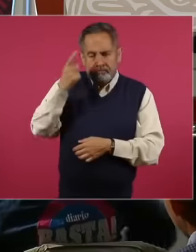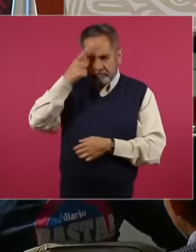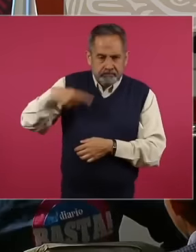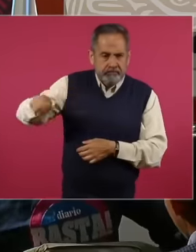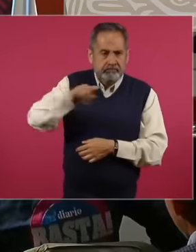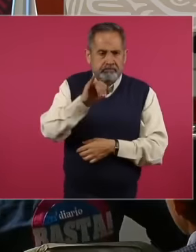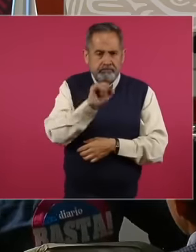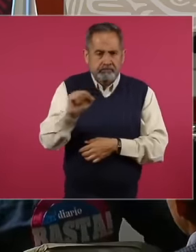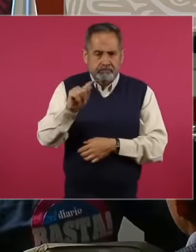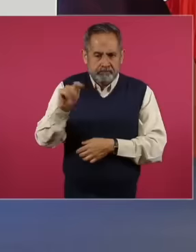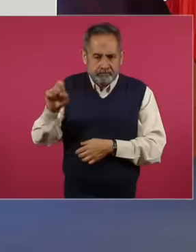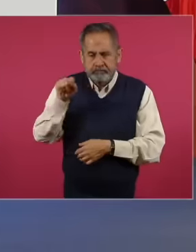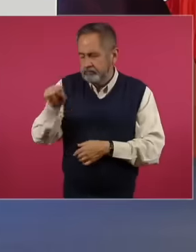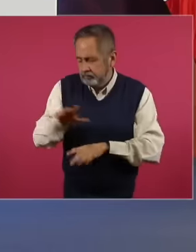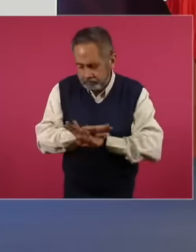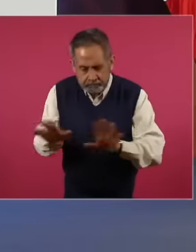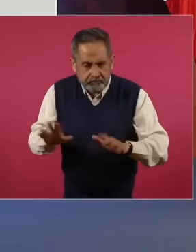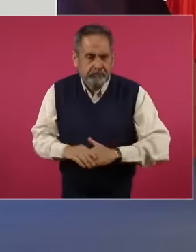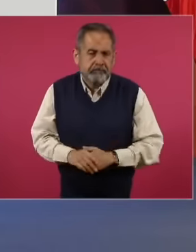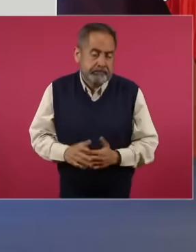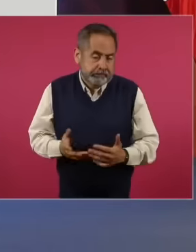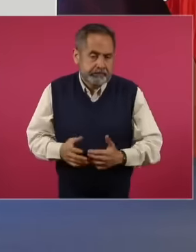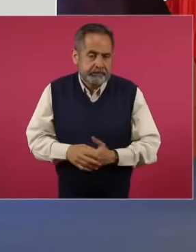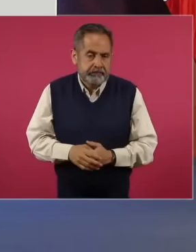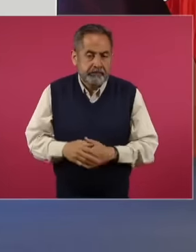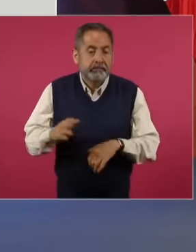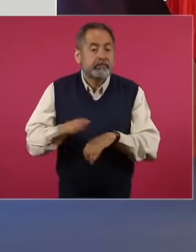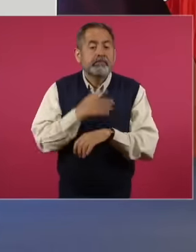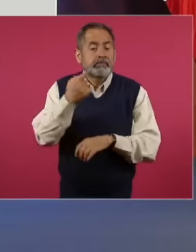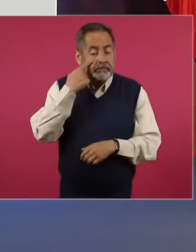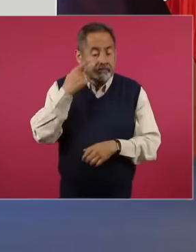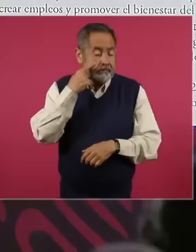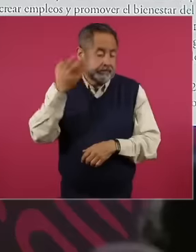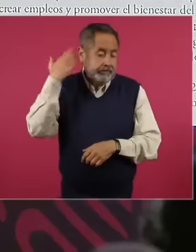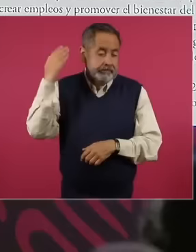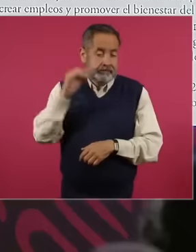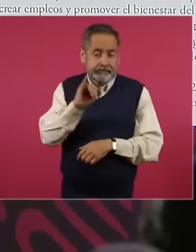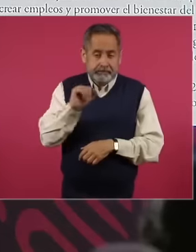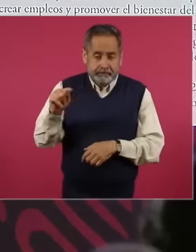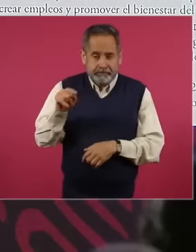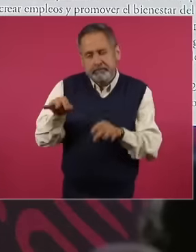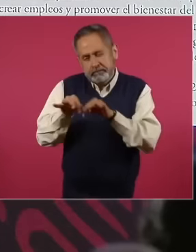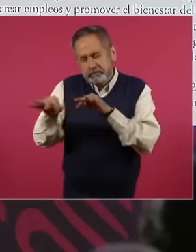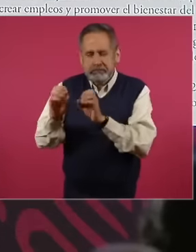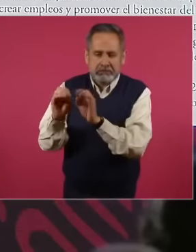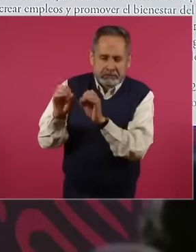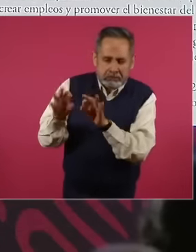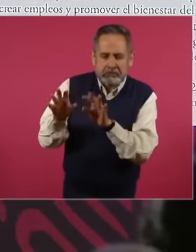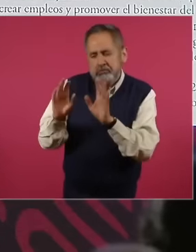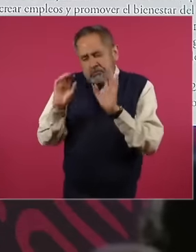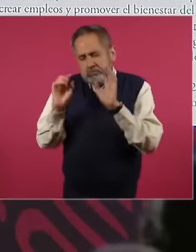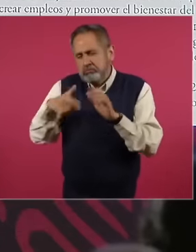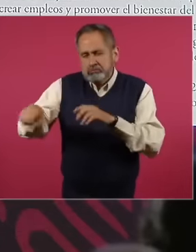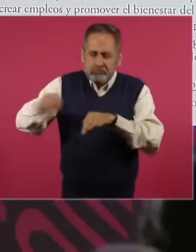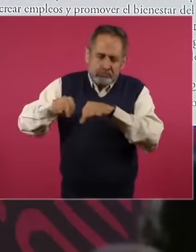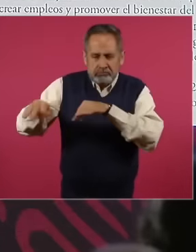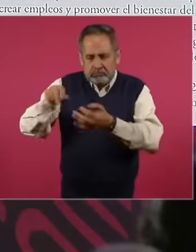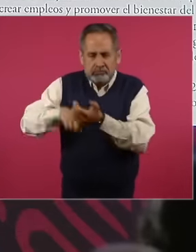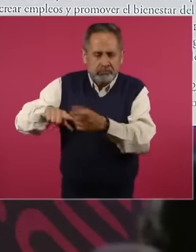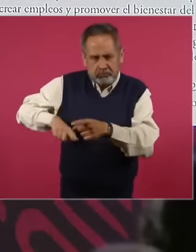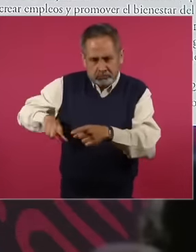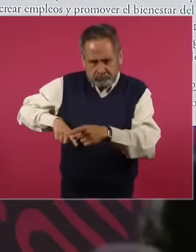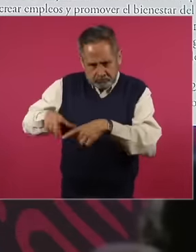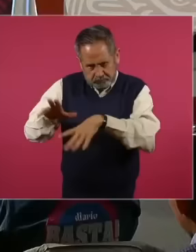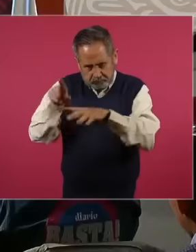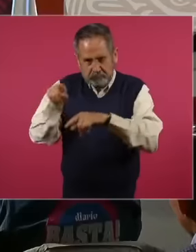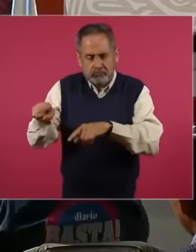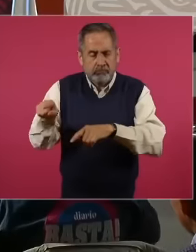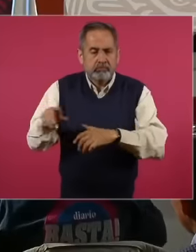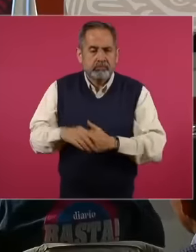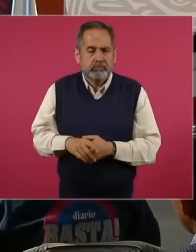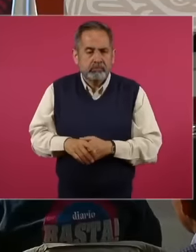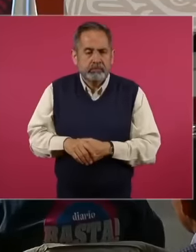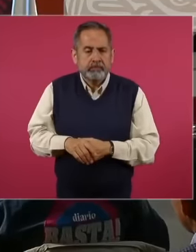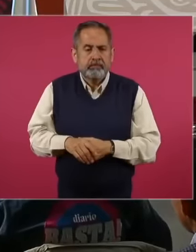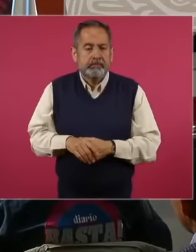well-being because a worker, an office worker in the State Service, according to this